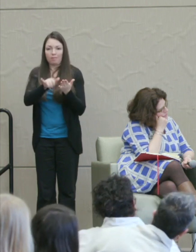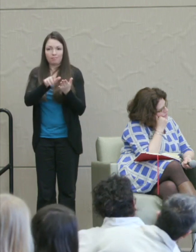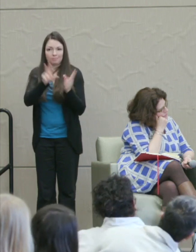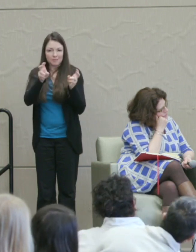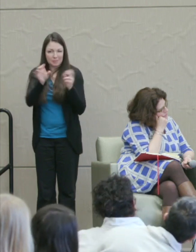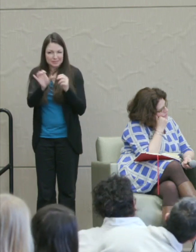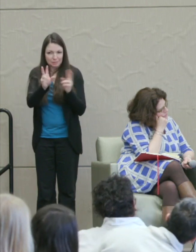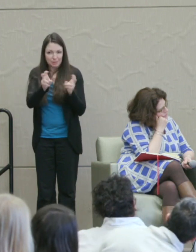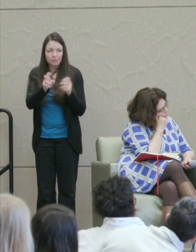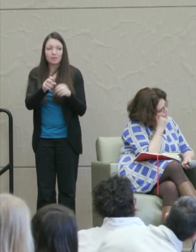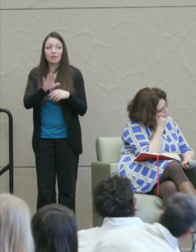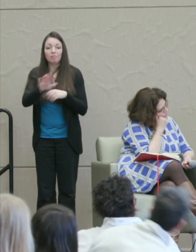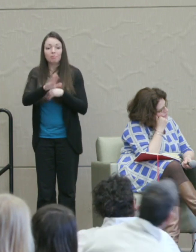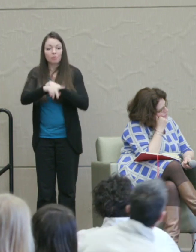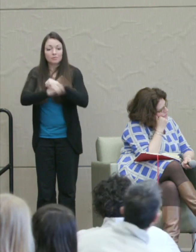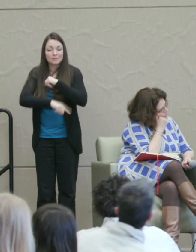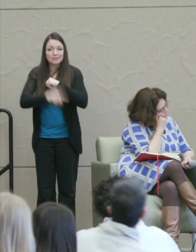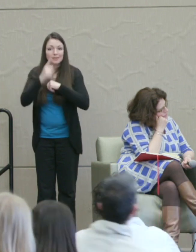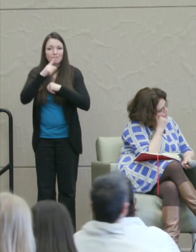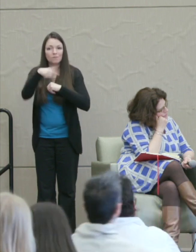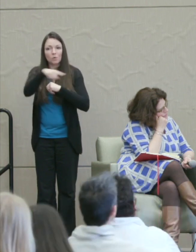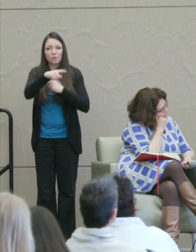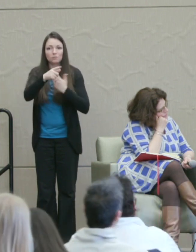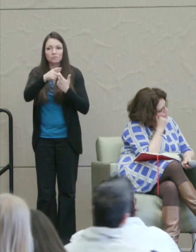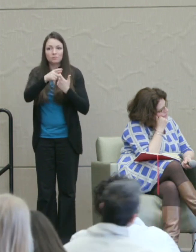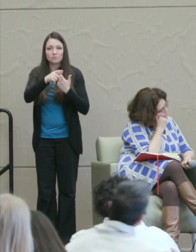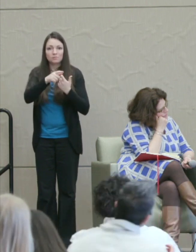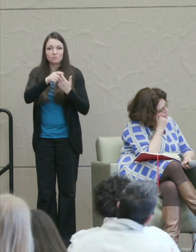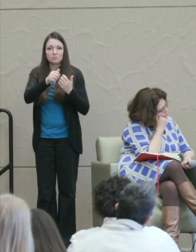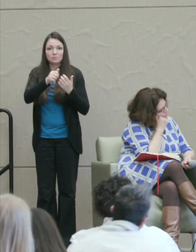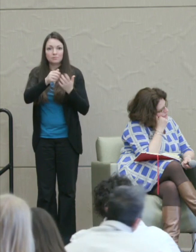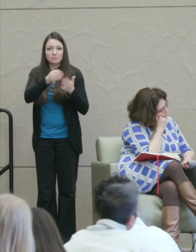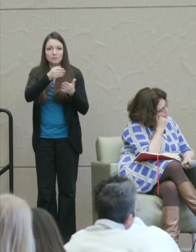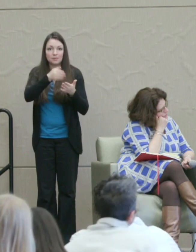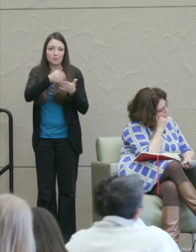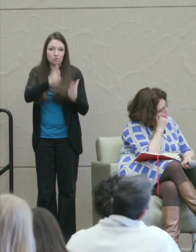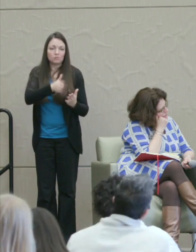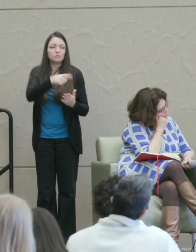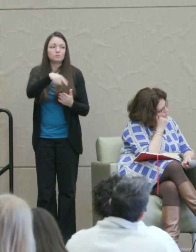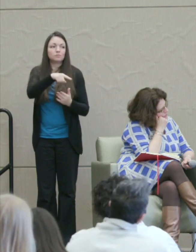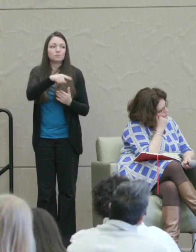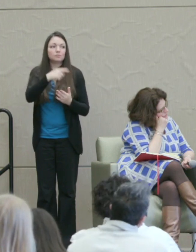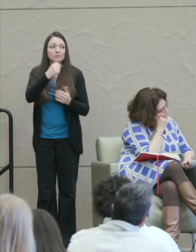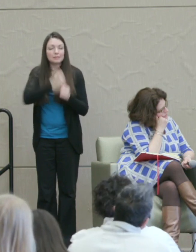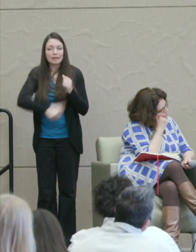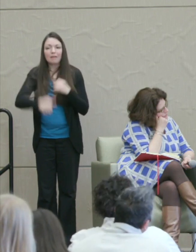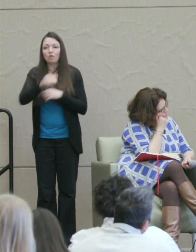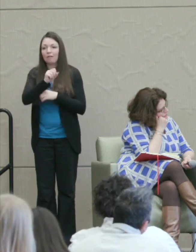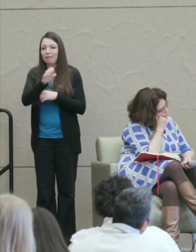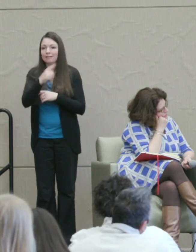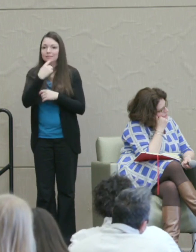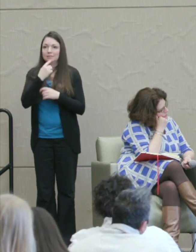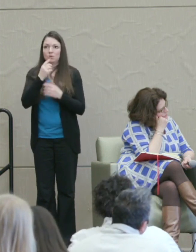Sentencing actual offenders and what he always did in every case is said, "Well, this is why what you did was very bad."